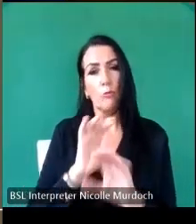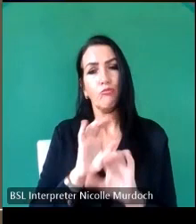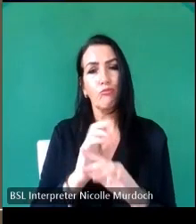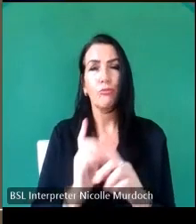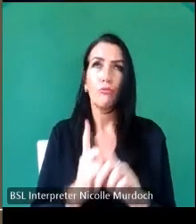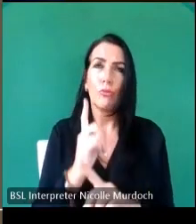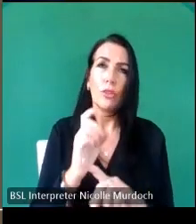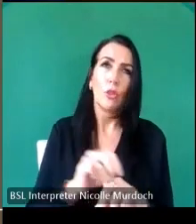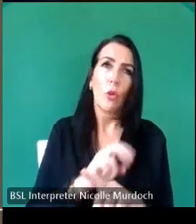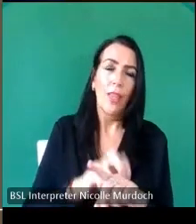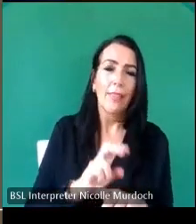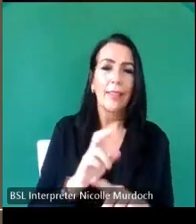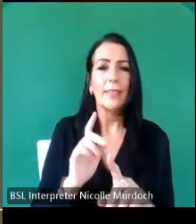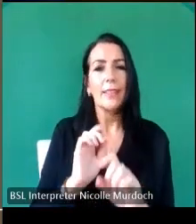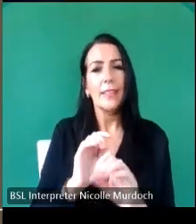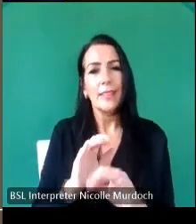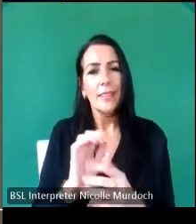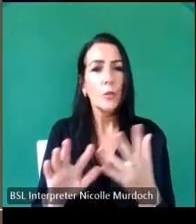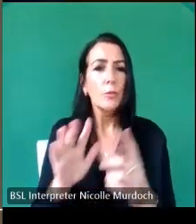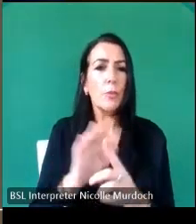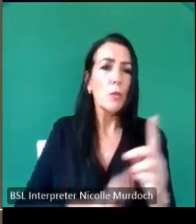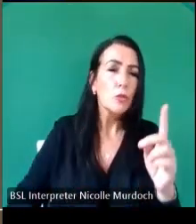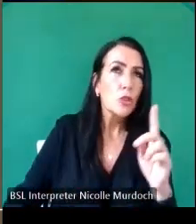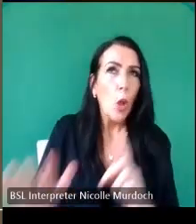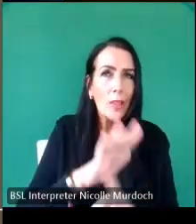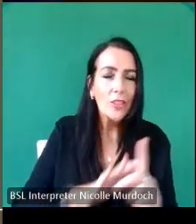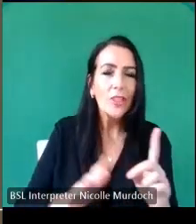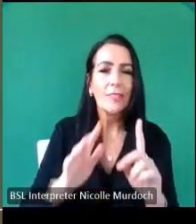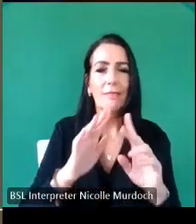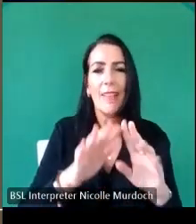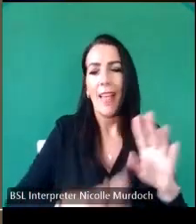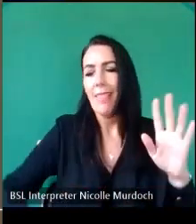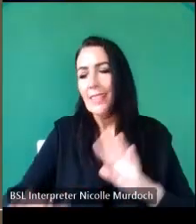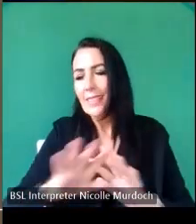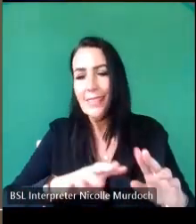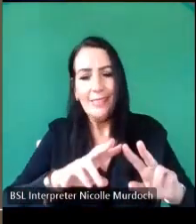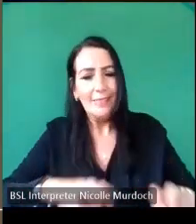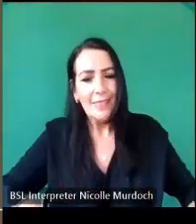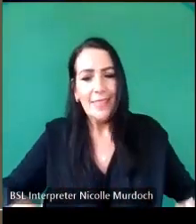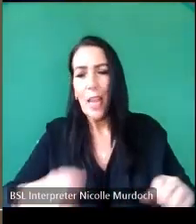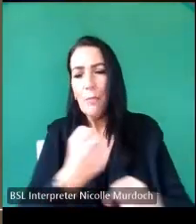geology and all about the landscape thinking I'd really impress him and get my place but when I